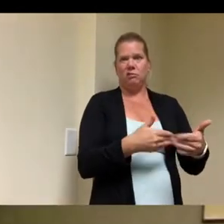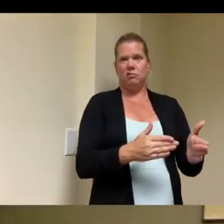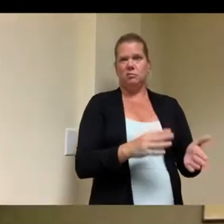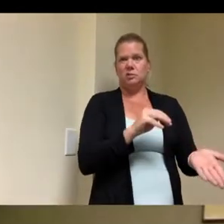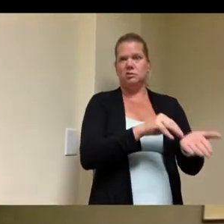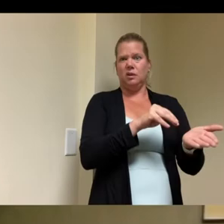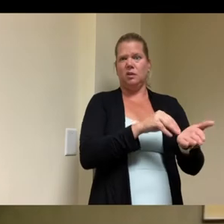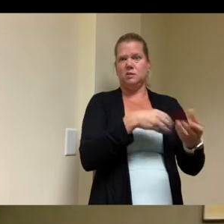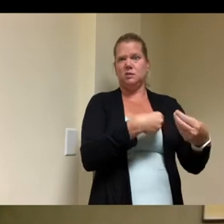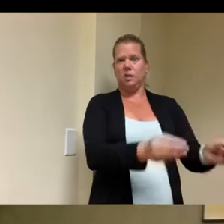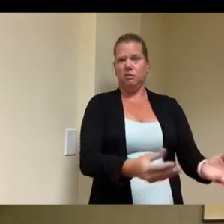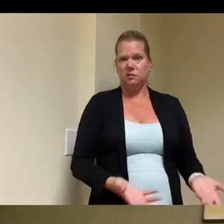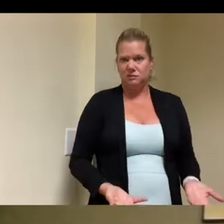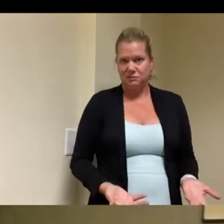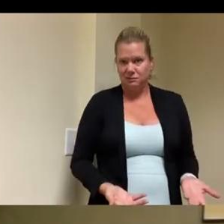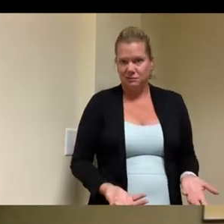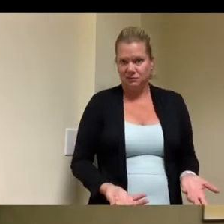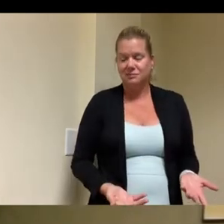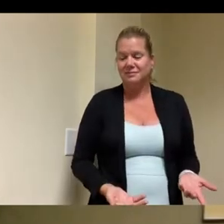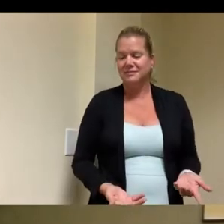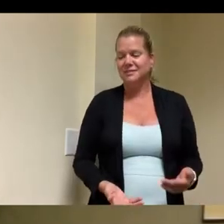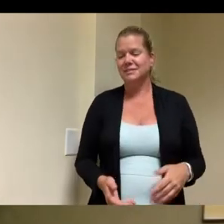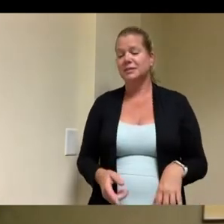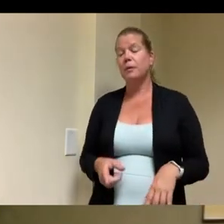construction company to to complete this project